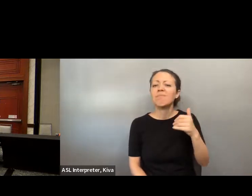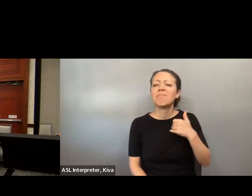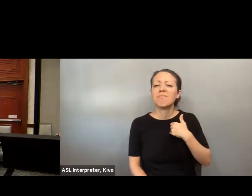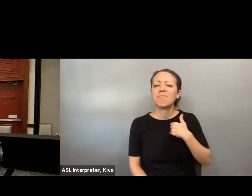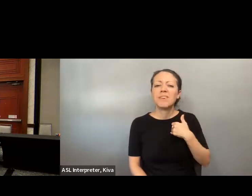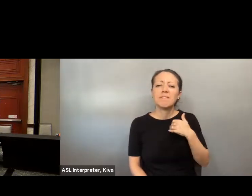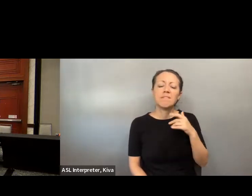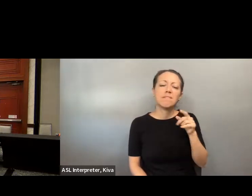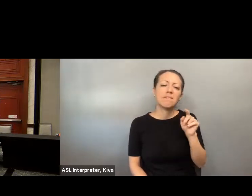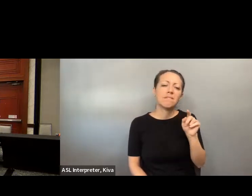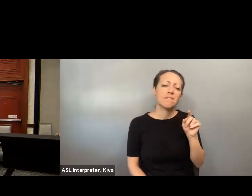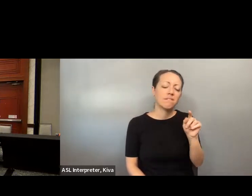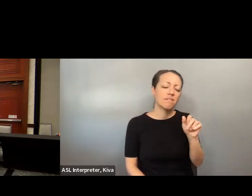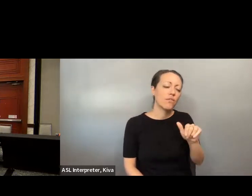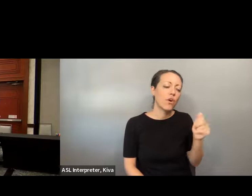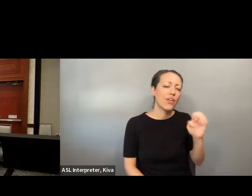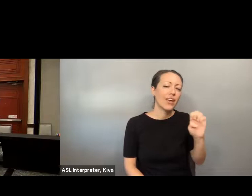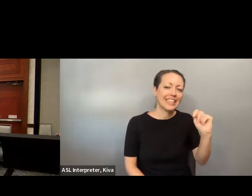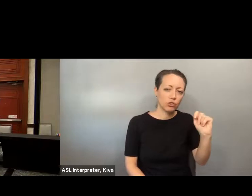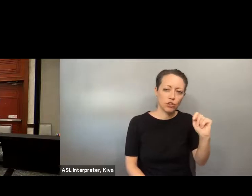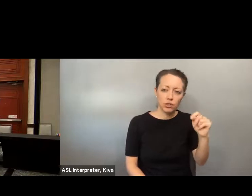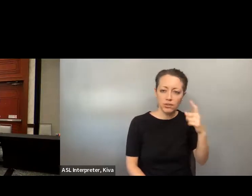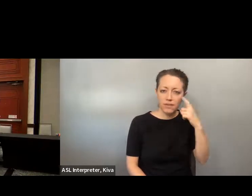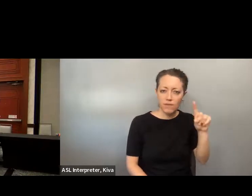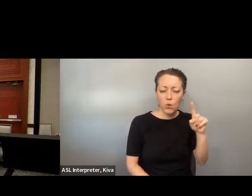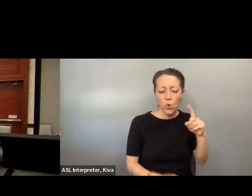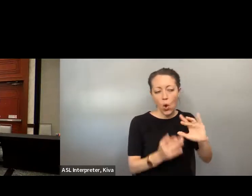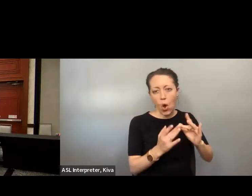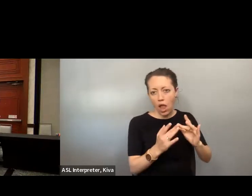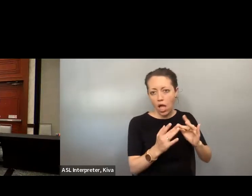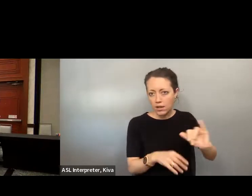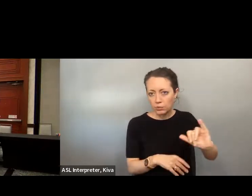will also give it to you here.